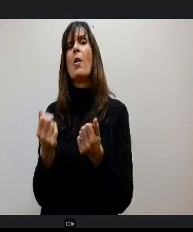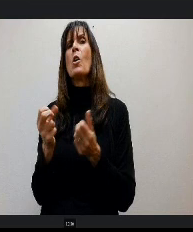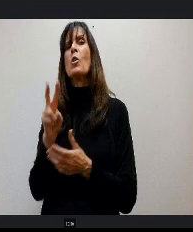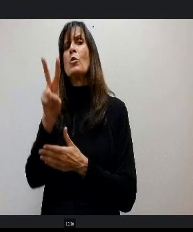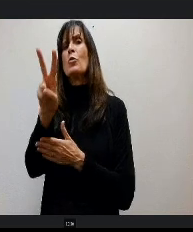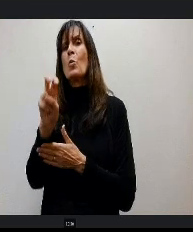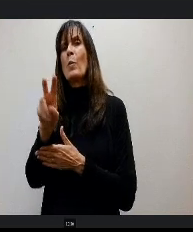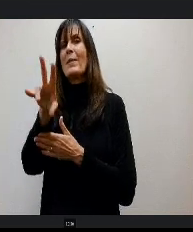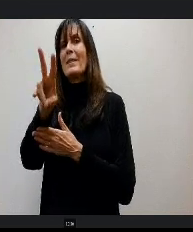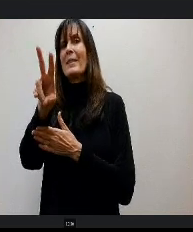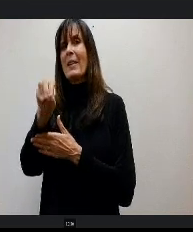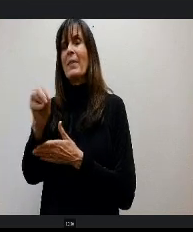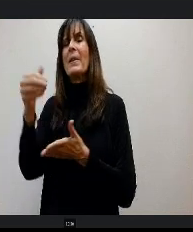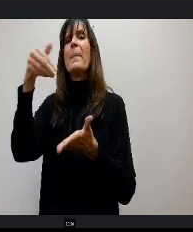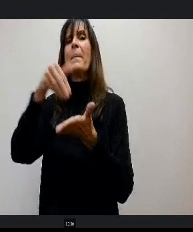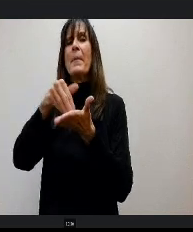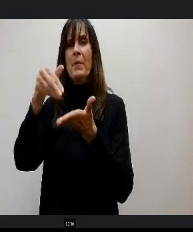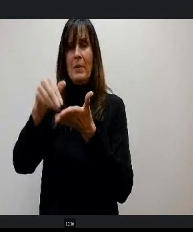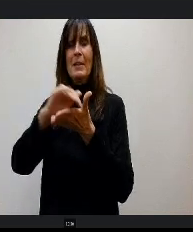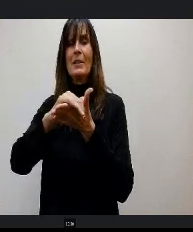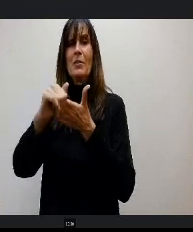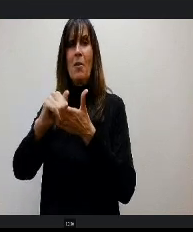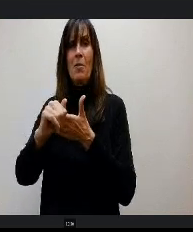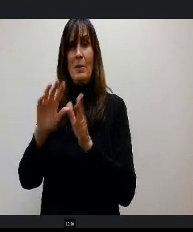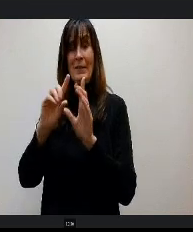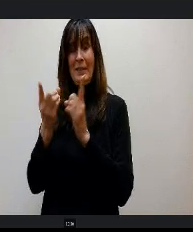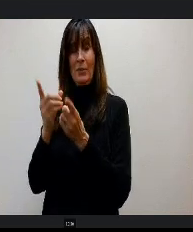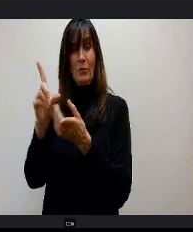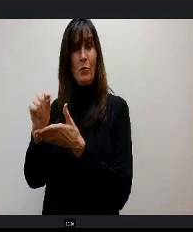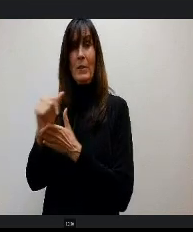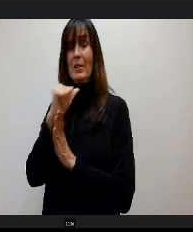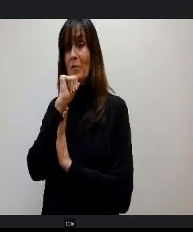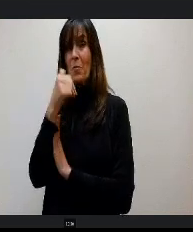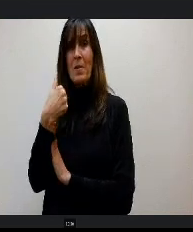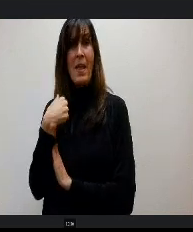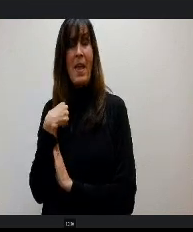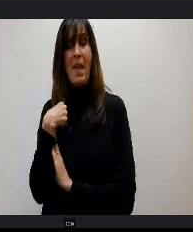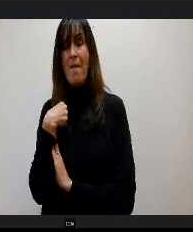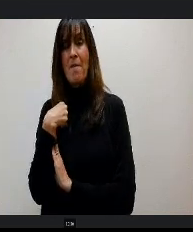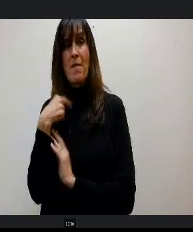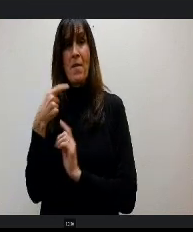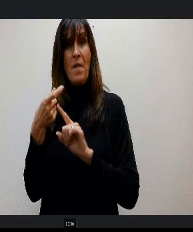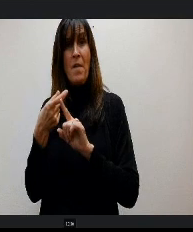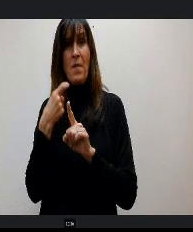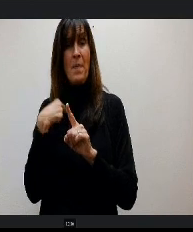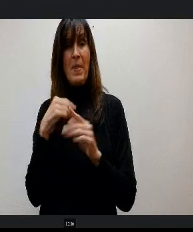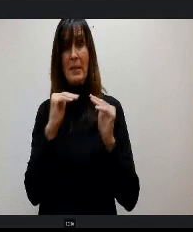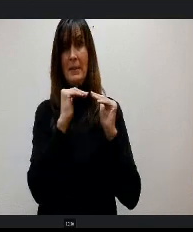n that District 20 has not had from having that budget stabilization factor, but the